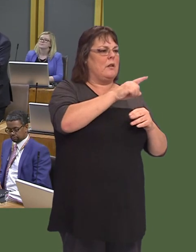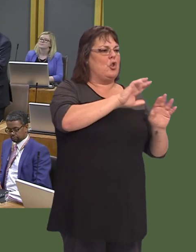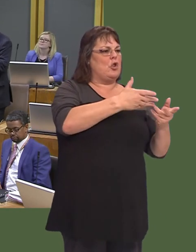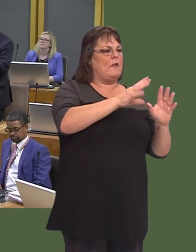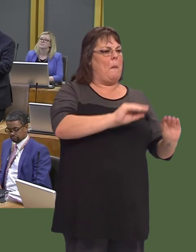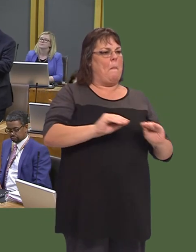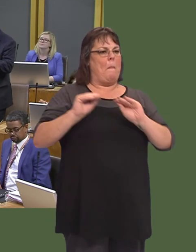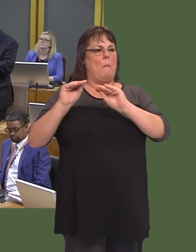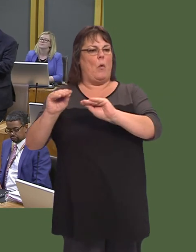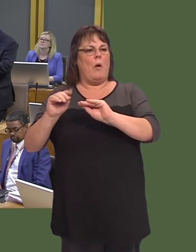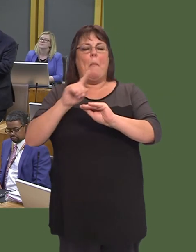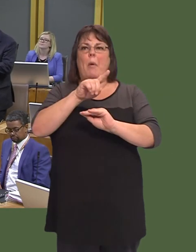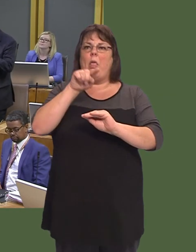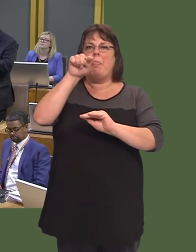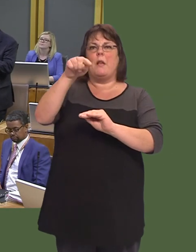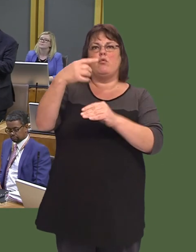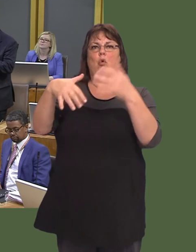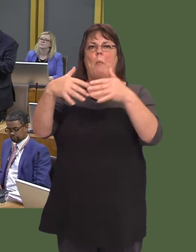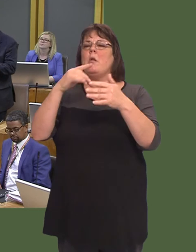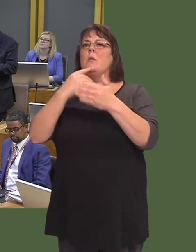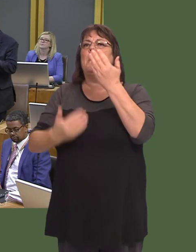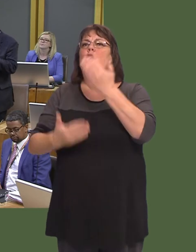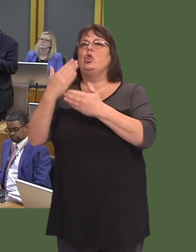Now, in this case, there is no service move because itís a new service, but what I want